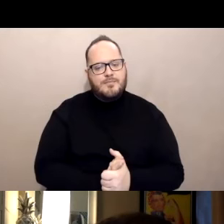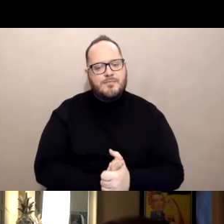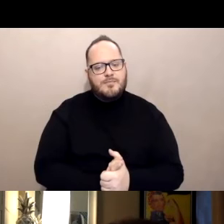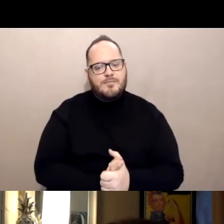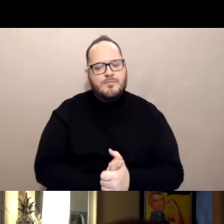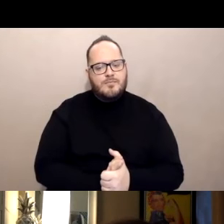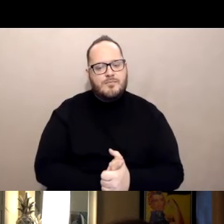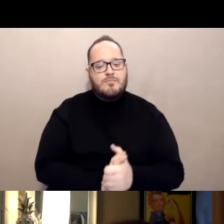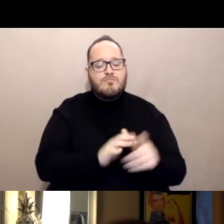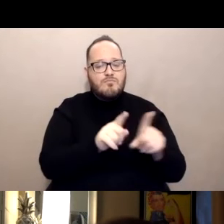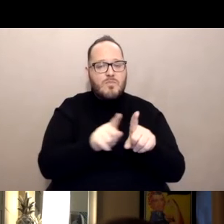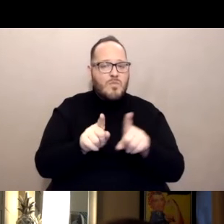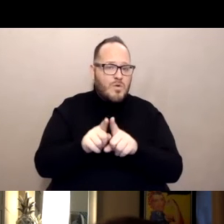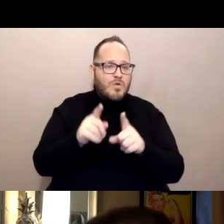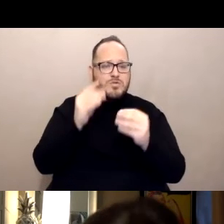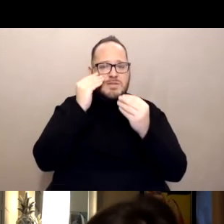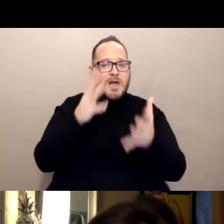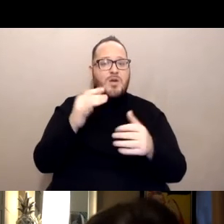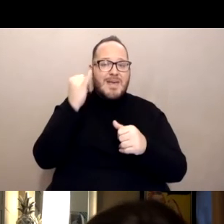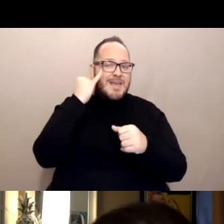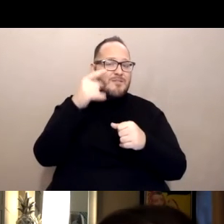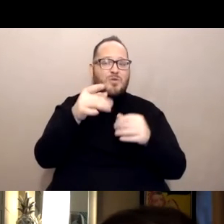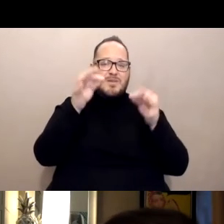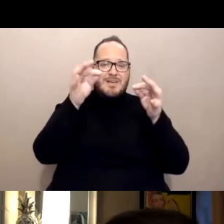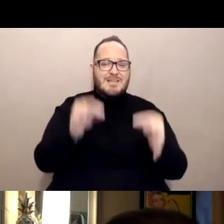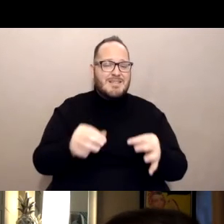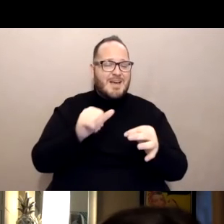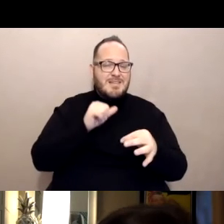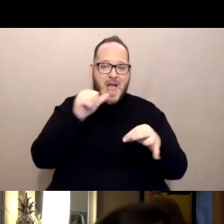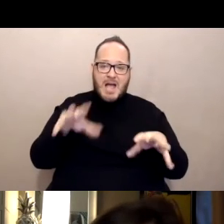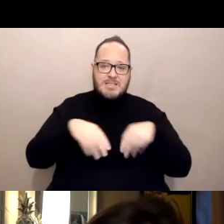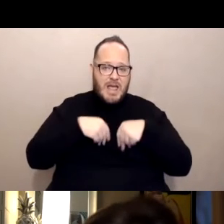not to get the vaccine.